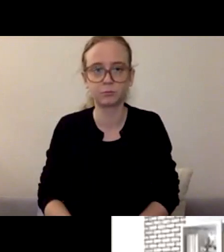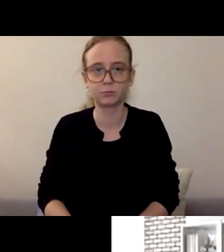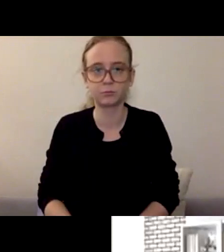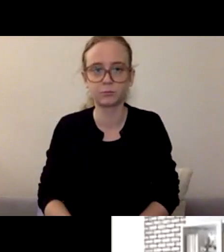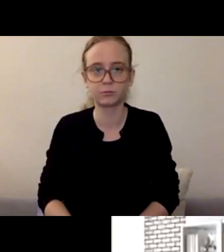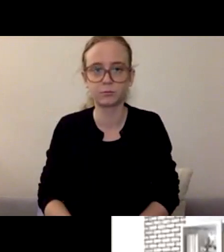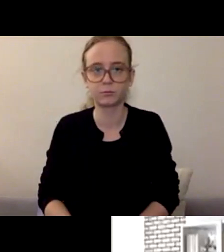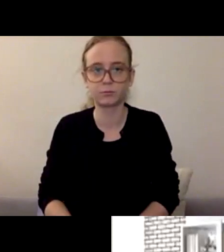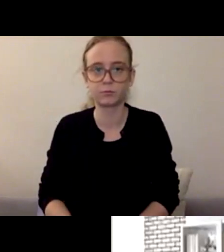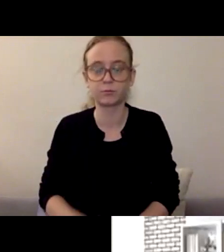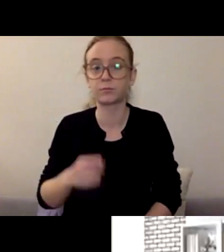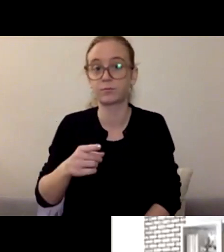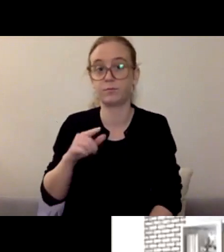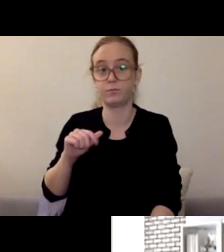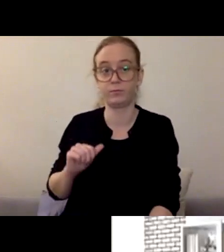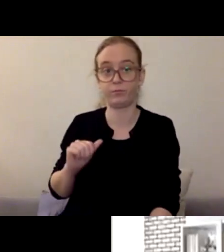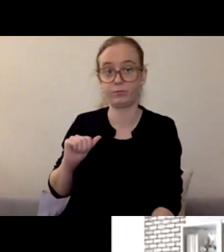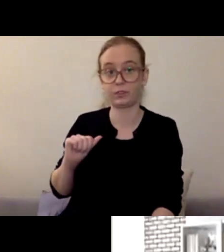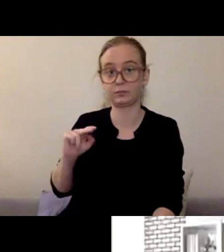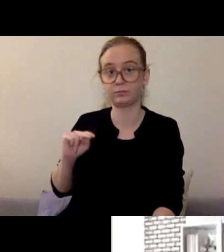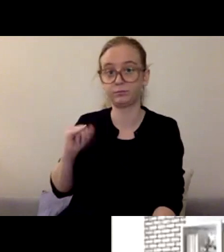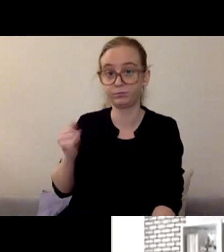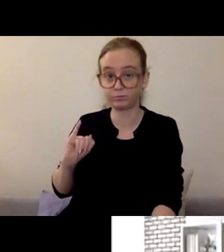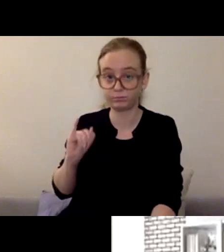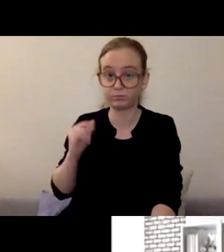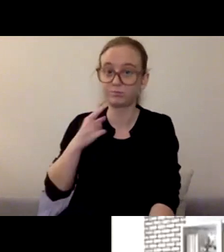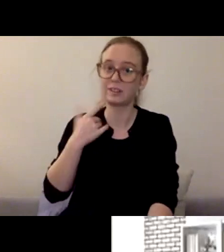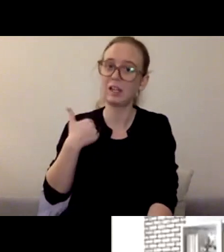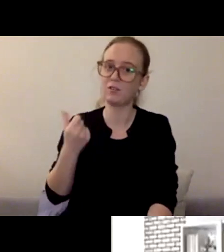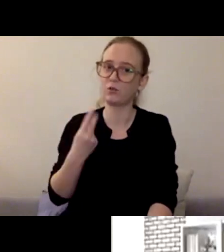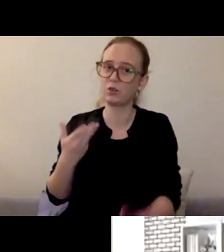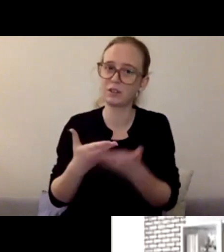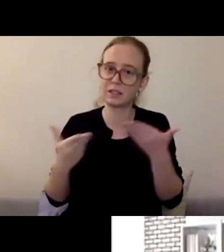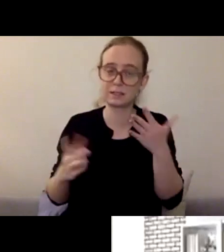Yeah, I have a few things that come to mind, so I'm happy to jump in first.